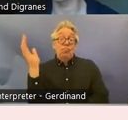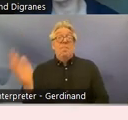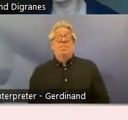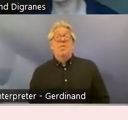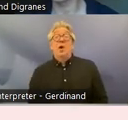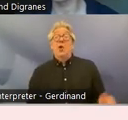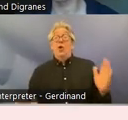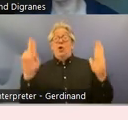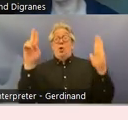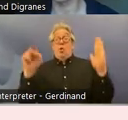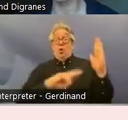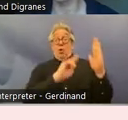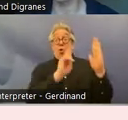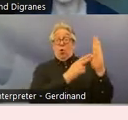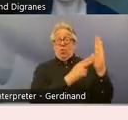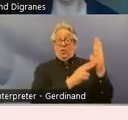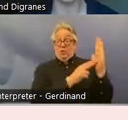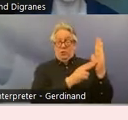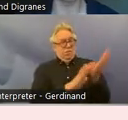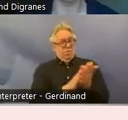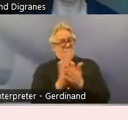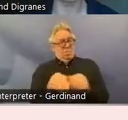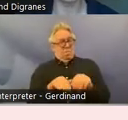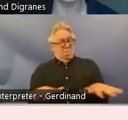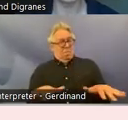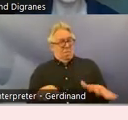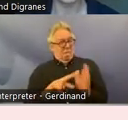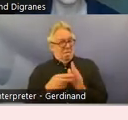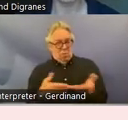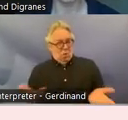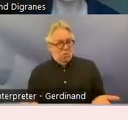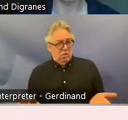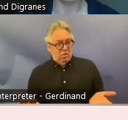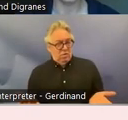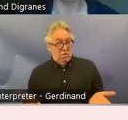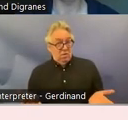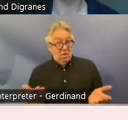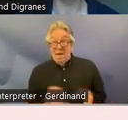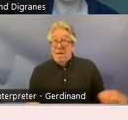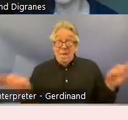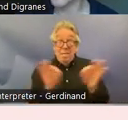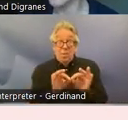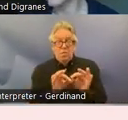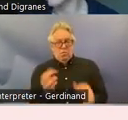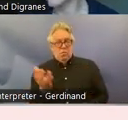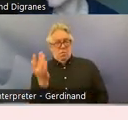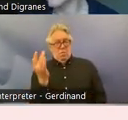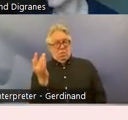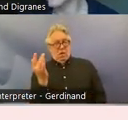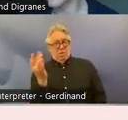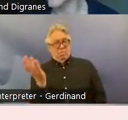crpd uh what it is and why it is important I will not go that uh far into